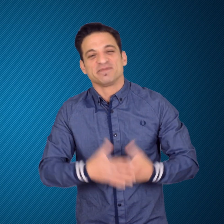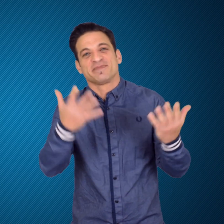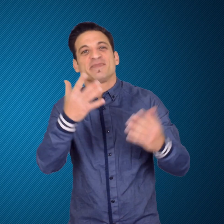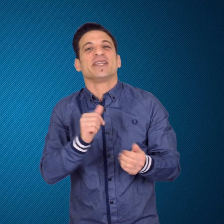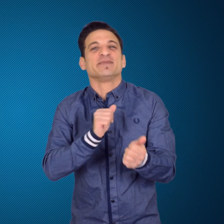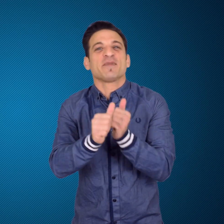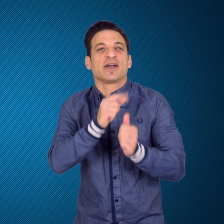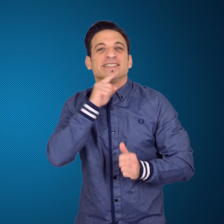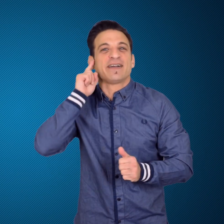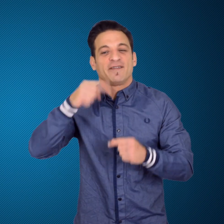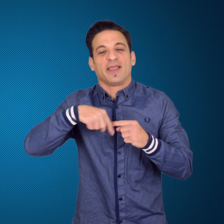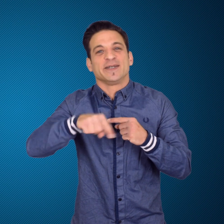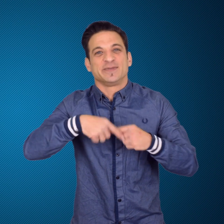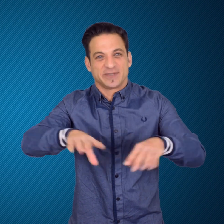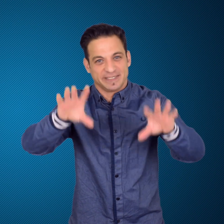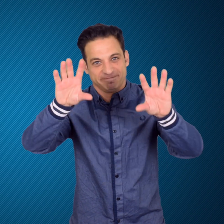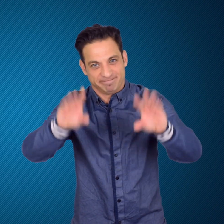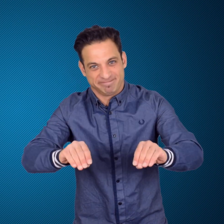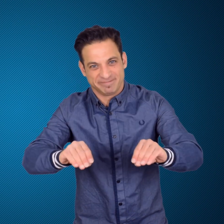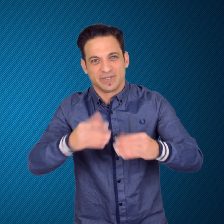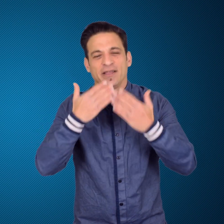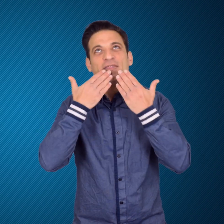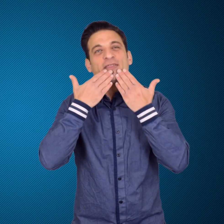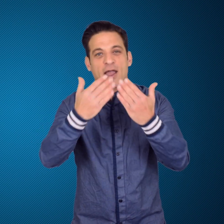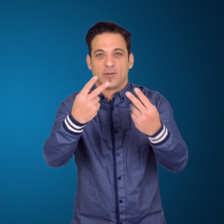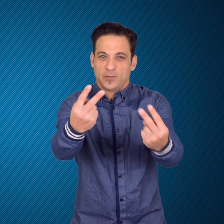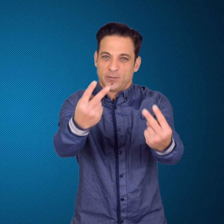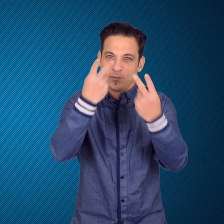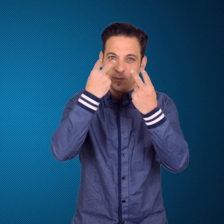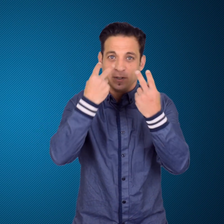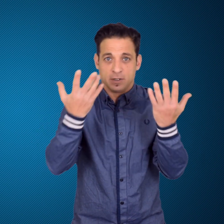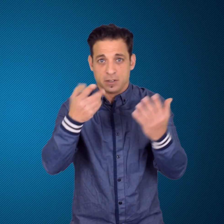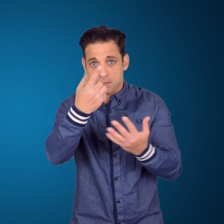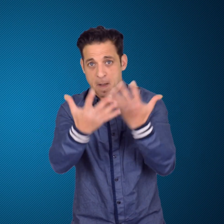That’s it for SportsDeaf this week and thank you for watching.